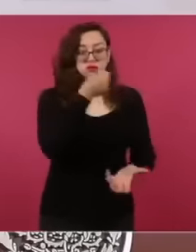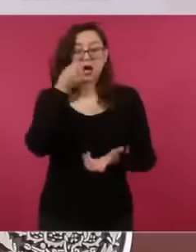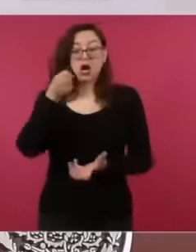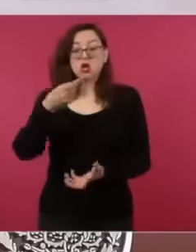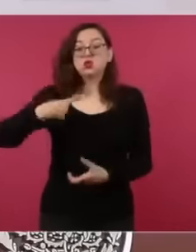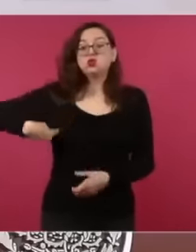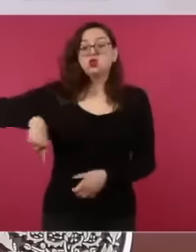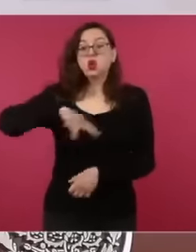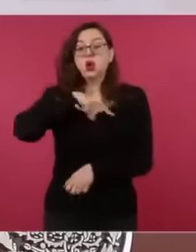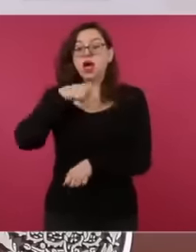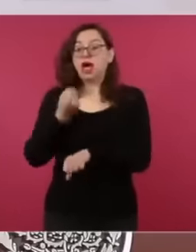there was no awareness of